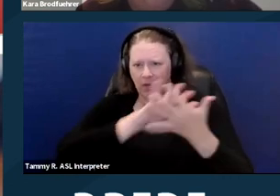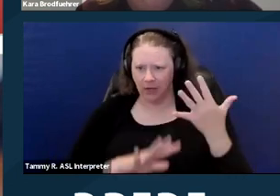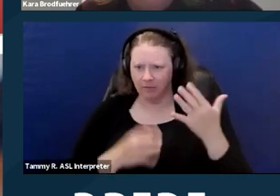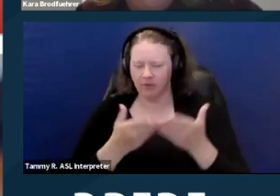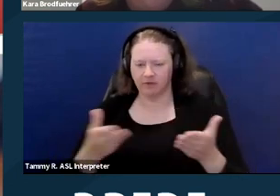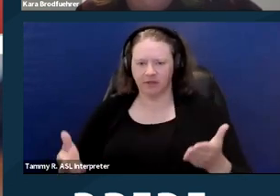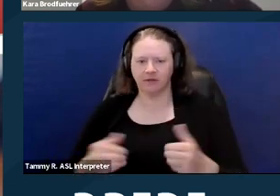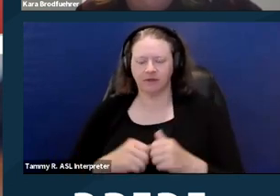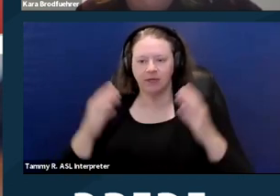Next slide.